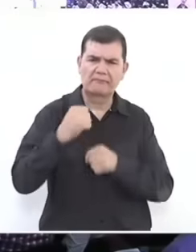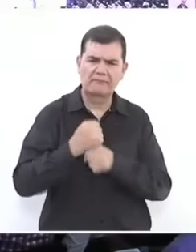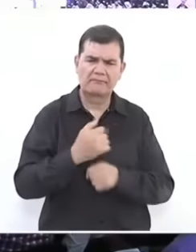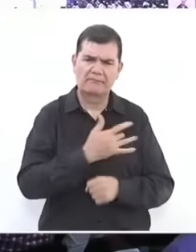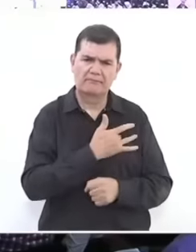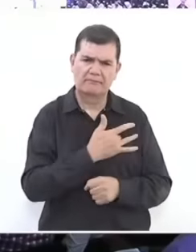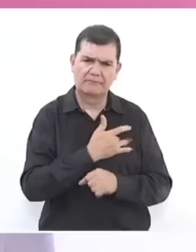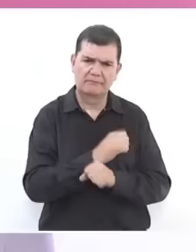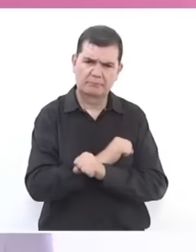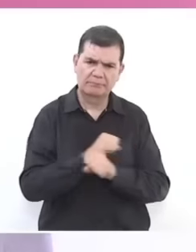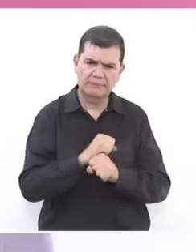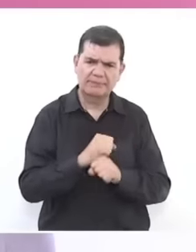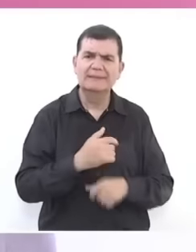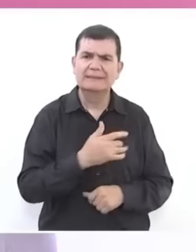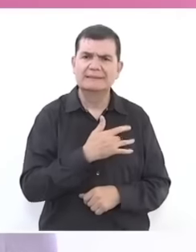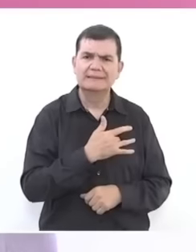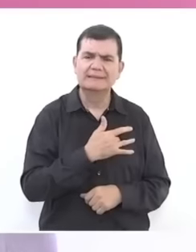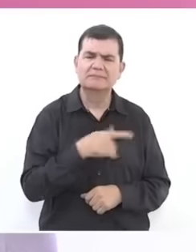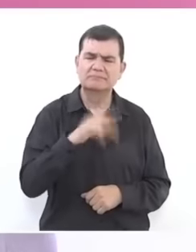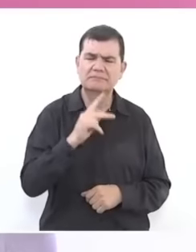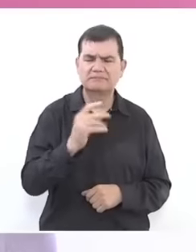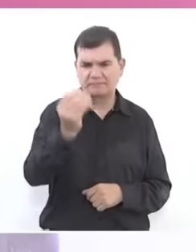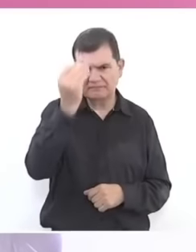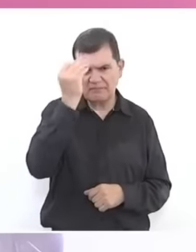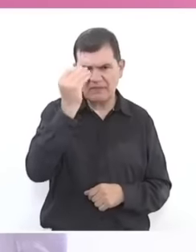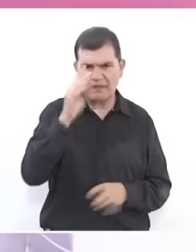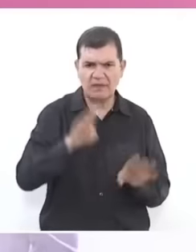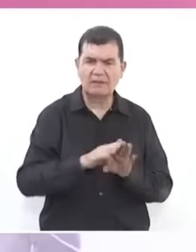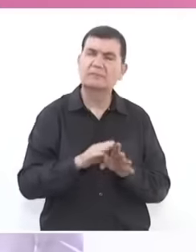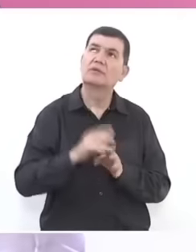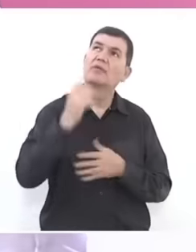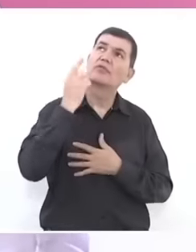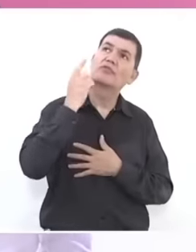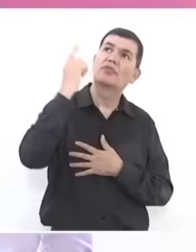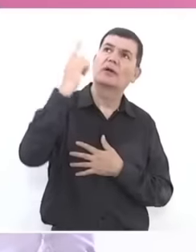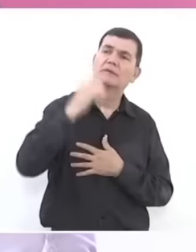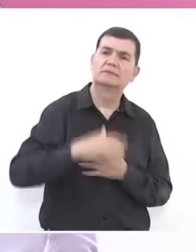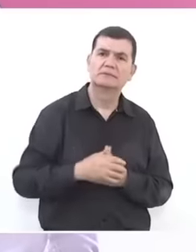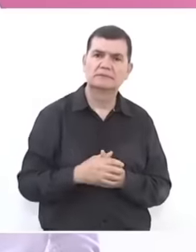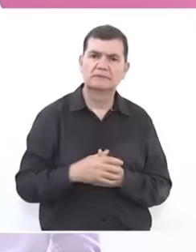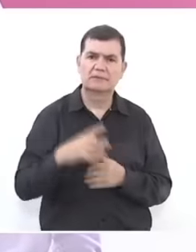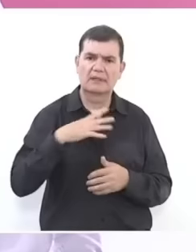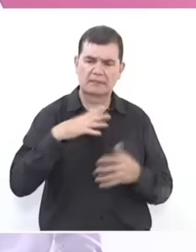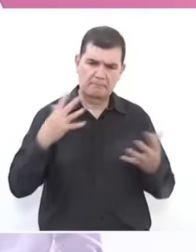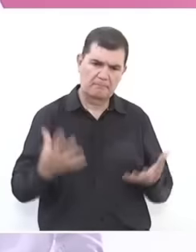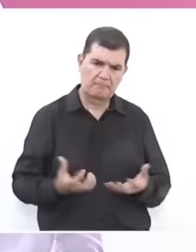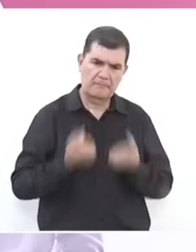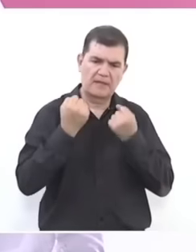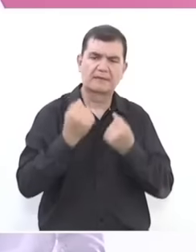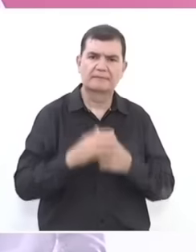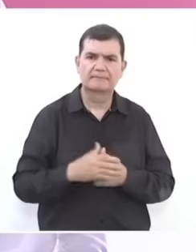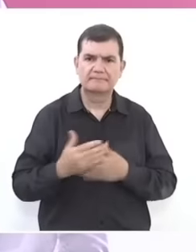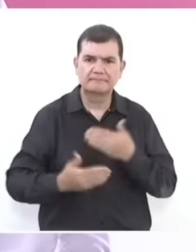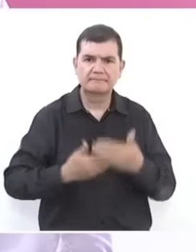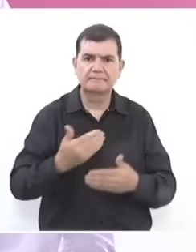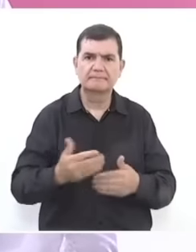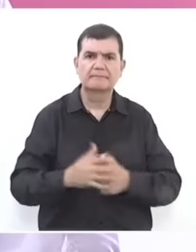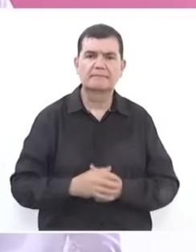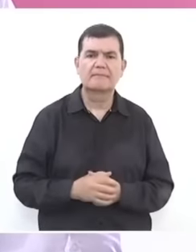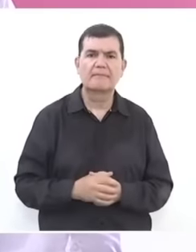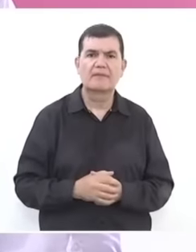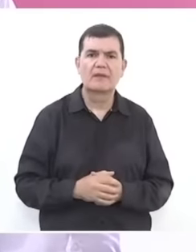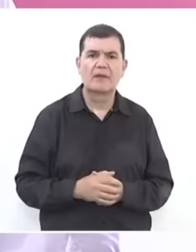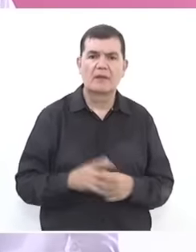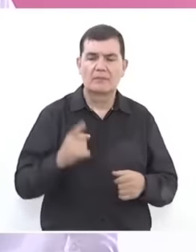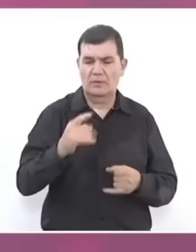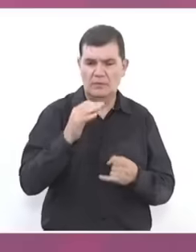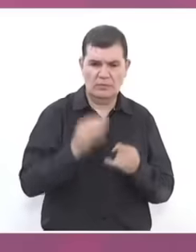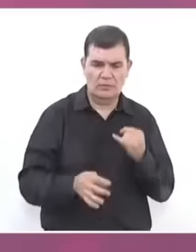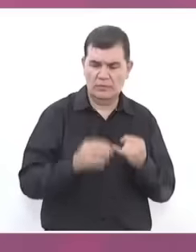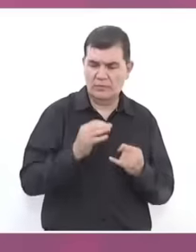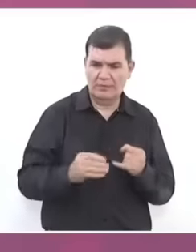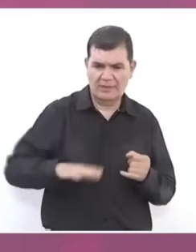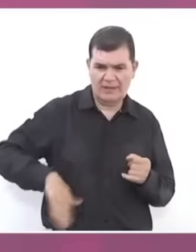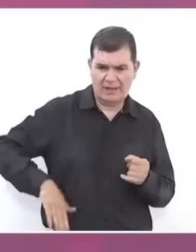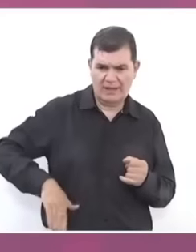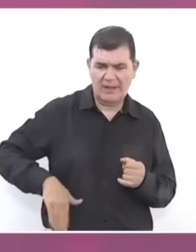but science and the creator brought me forward But lately for reasons